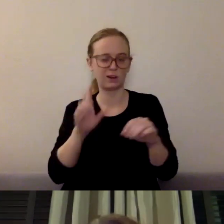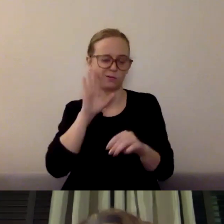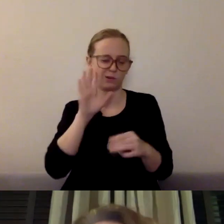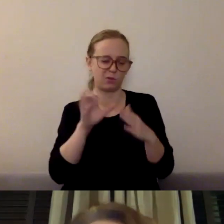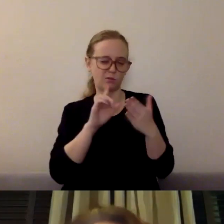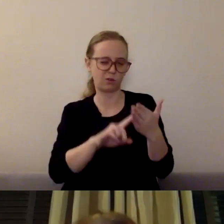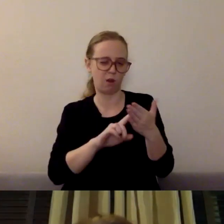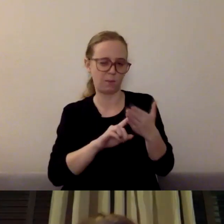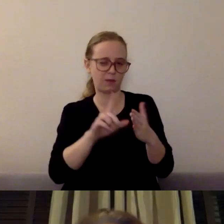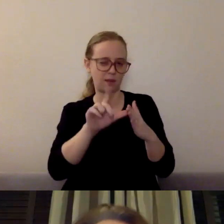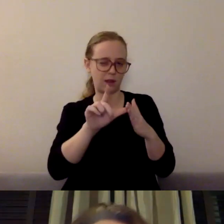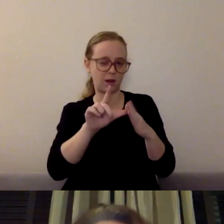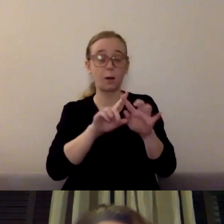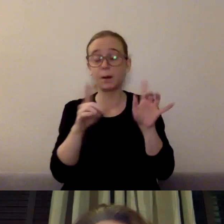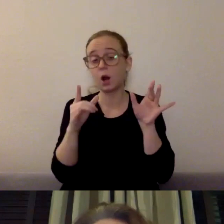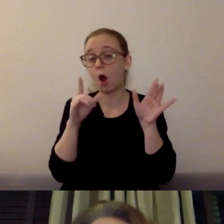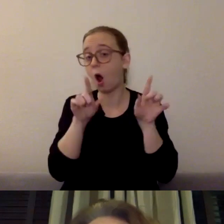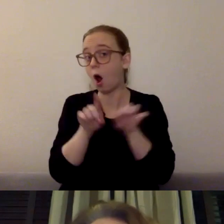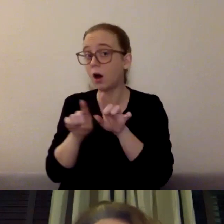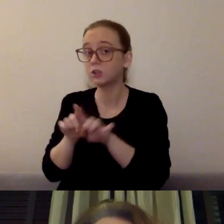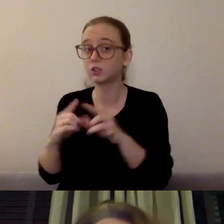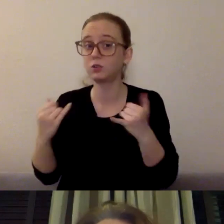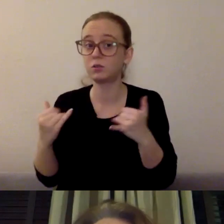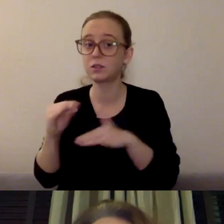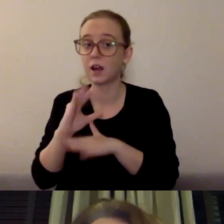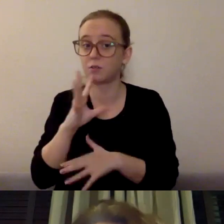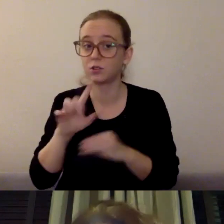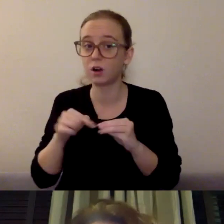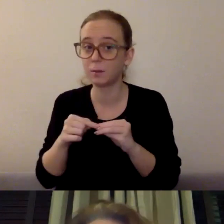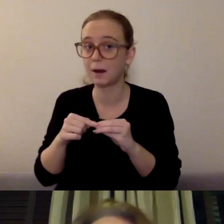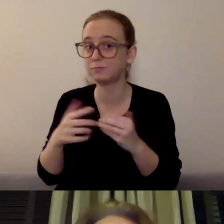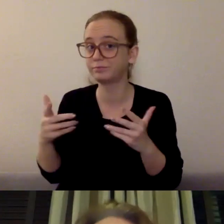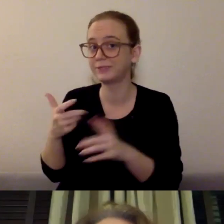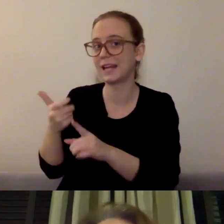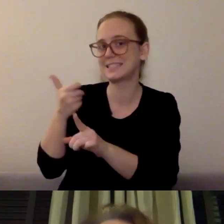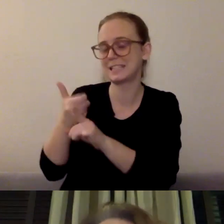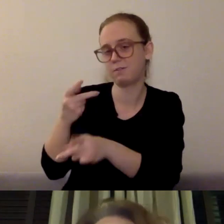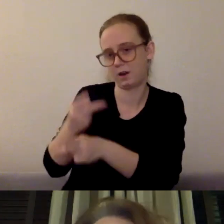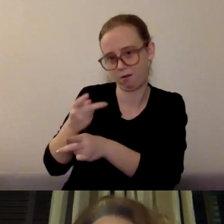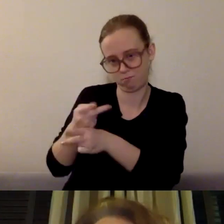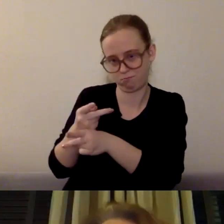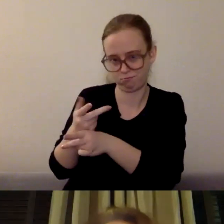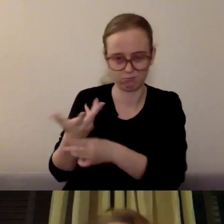is self-care. And you hear about self-care often. It's really easy to say,